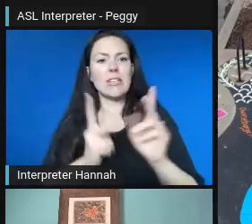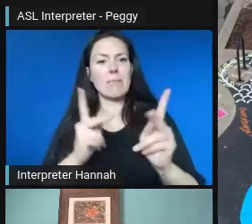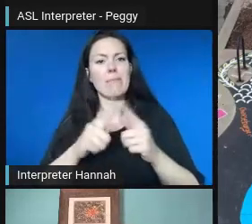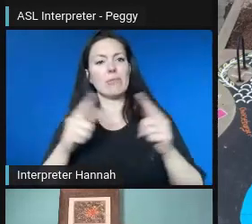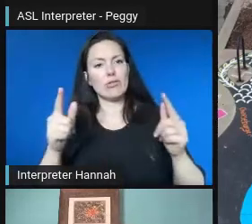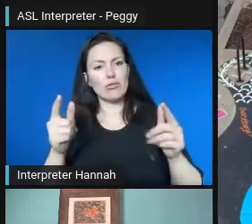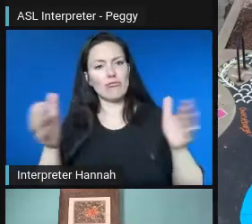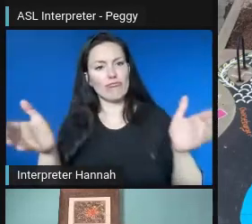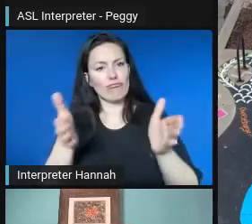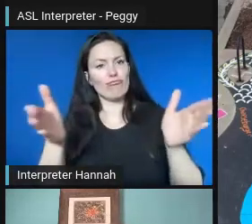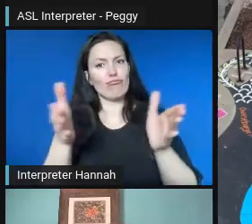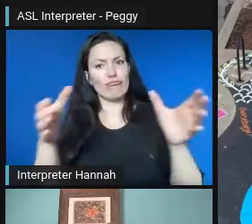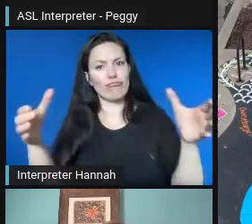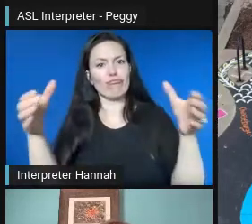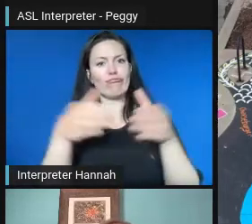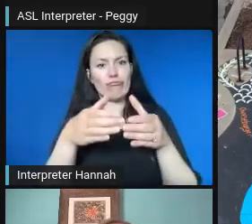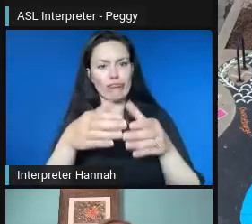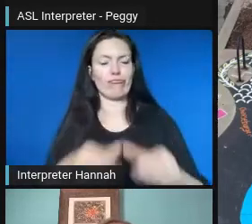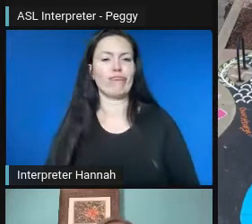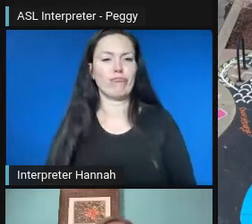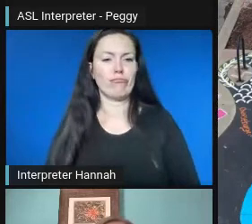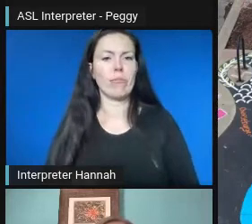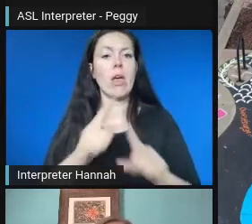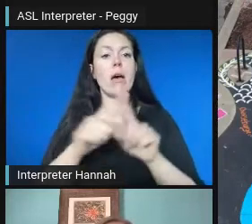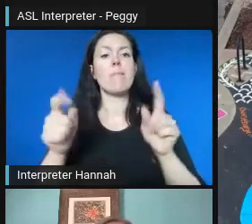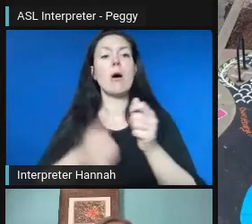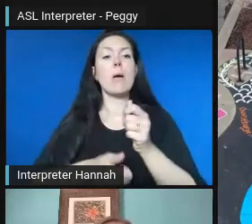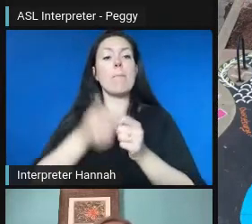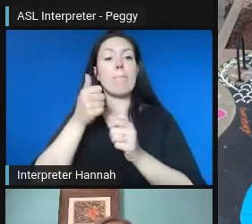But most of the ideas that she had at the time, they